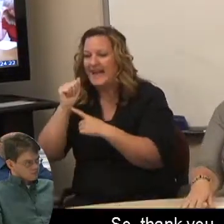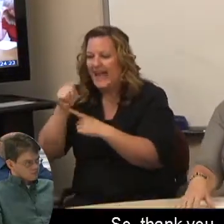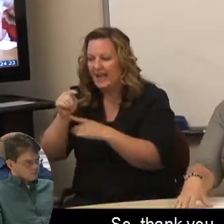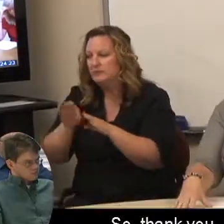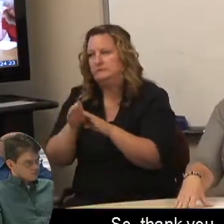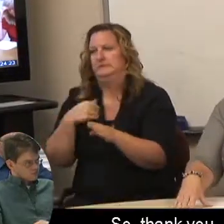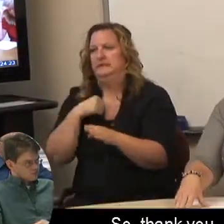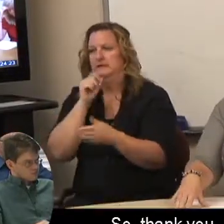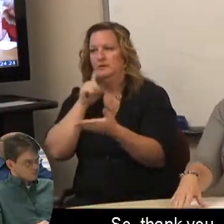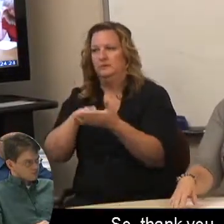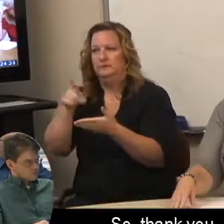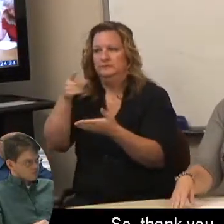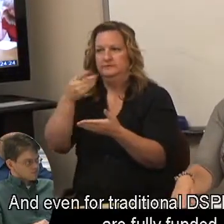So, thank you.